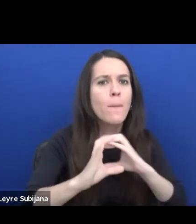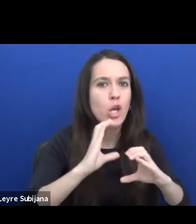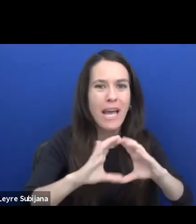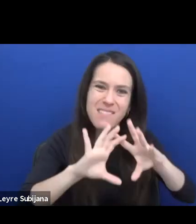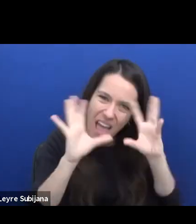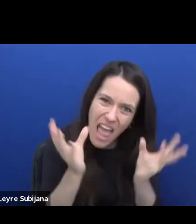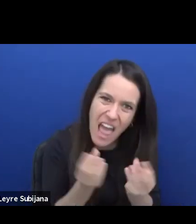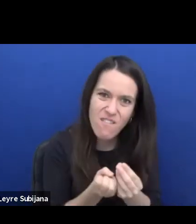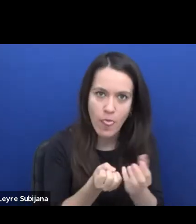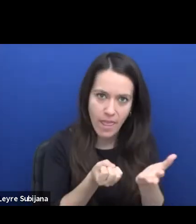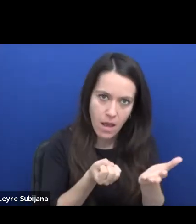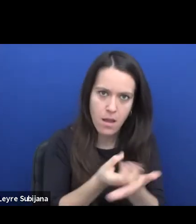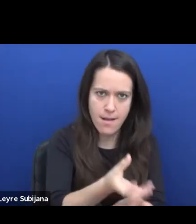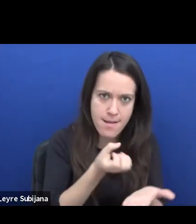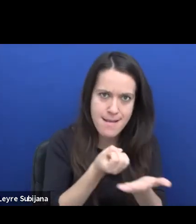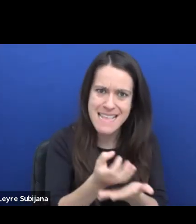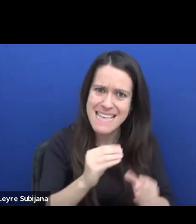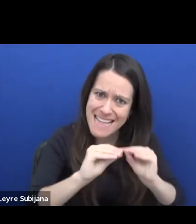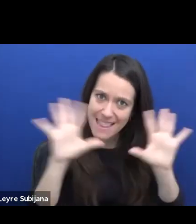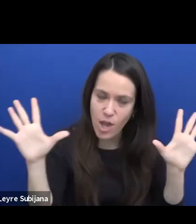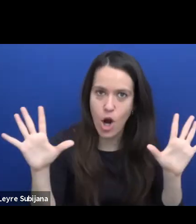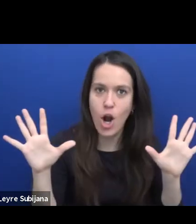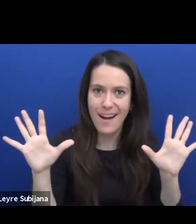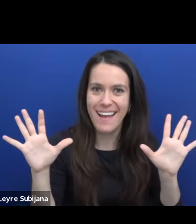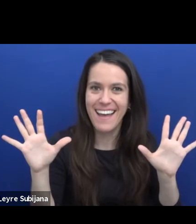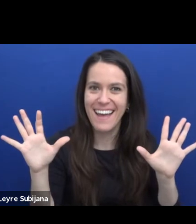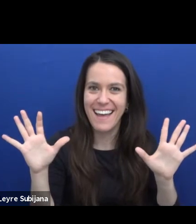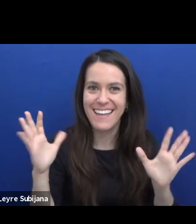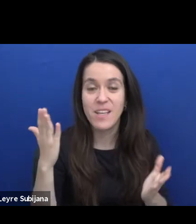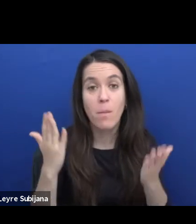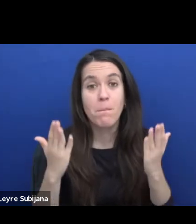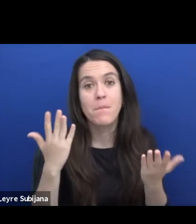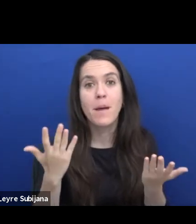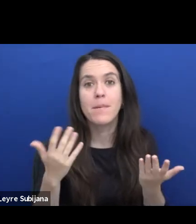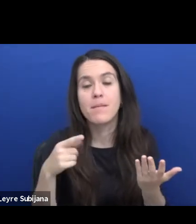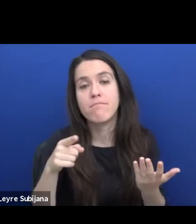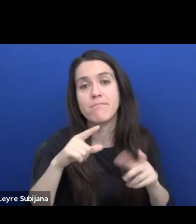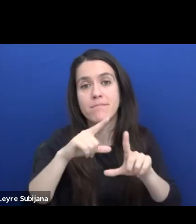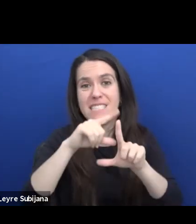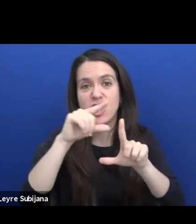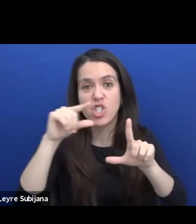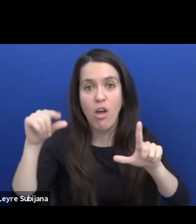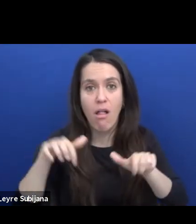One topic is if you do digital arts, it's always the internet.